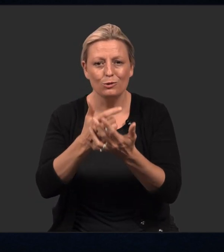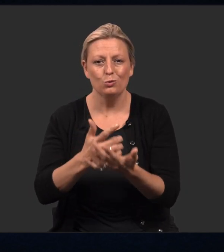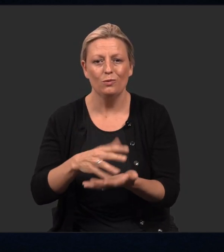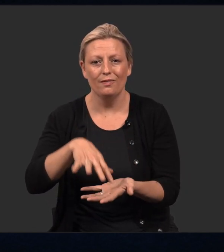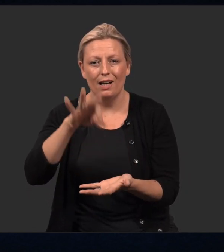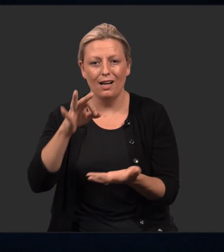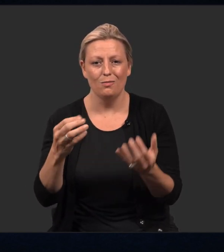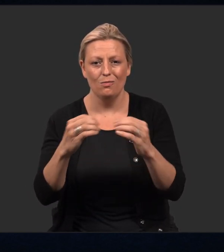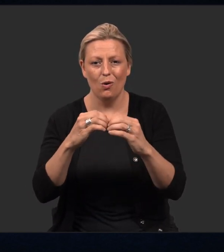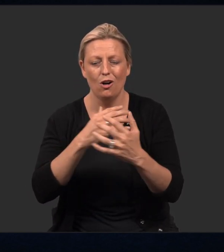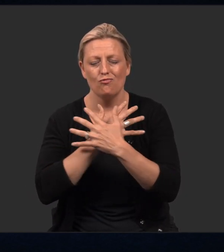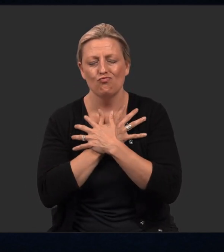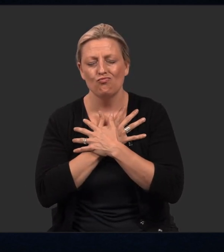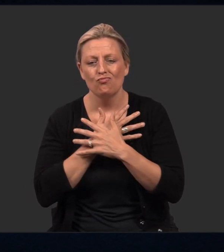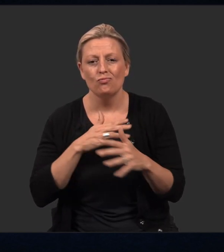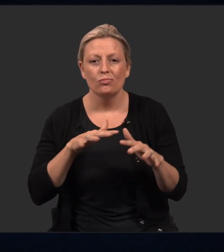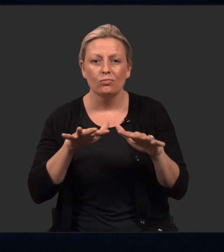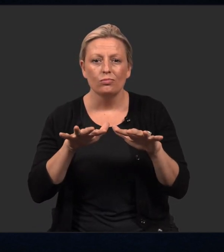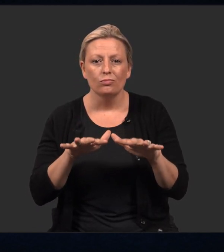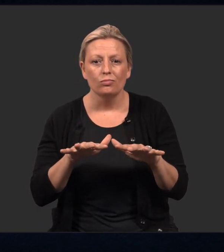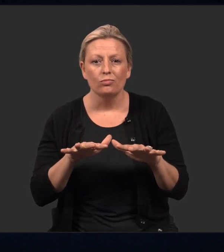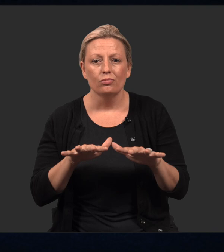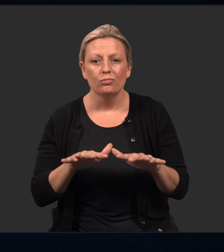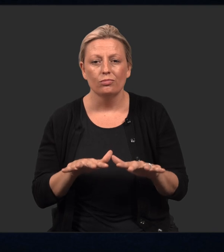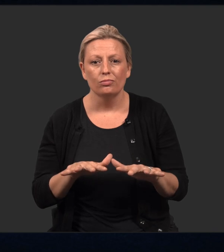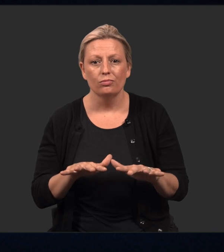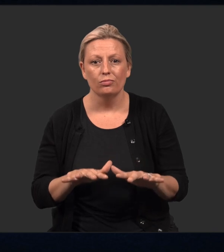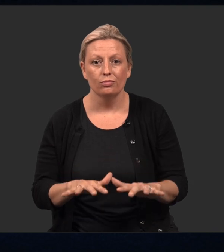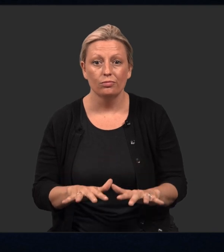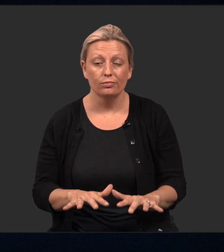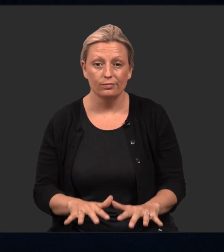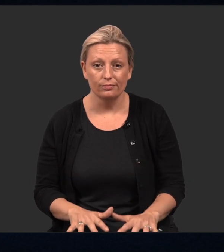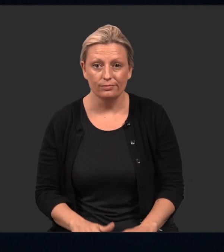and helps you relax and feel calm.